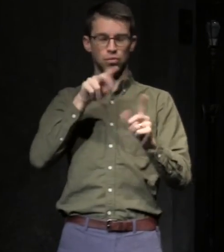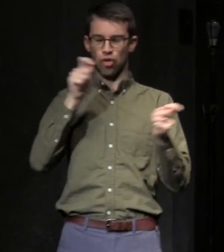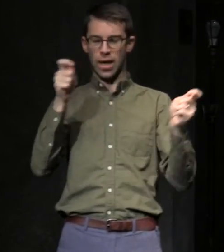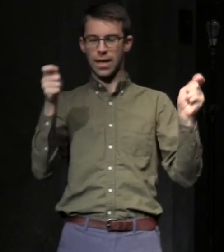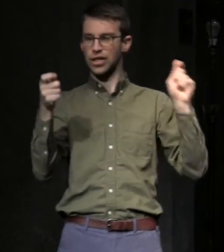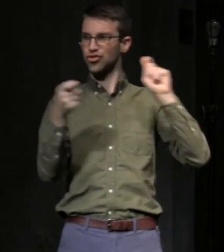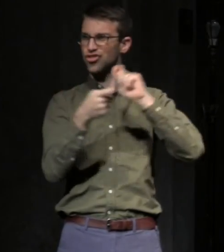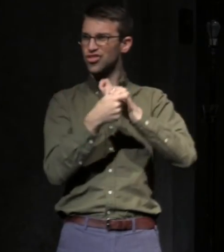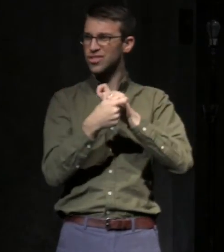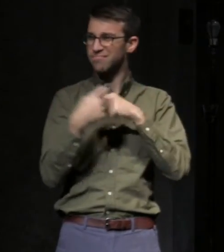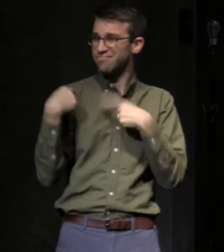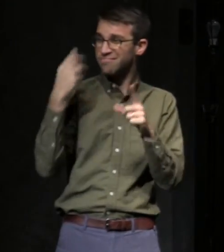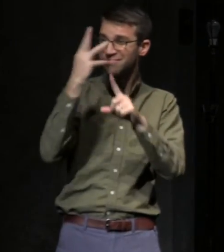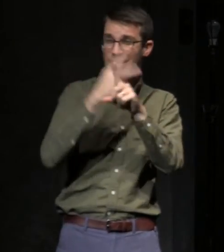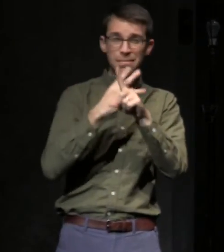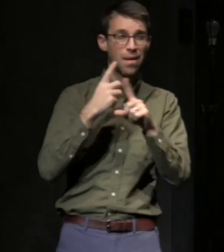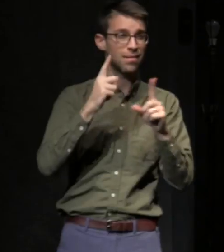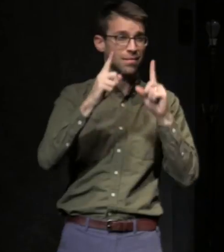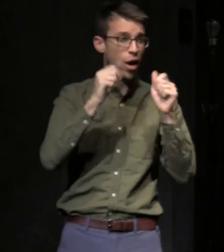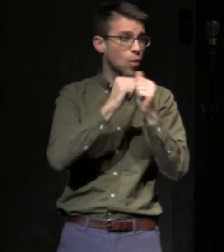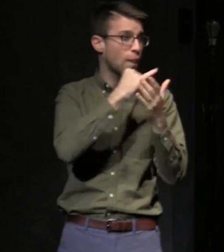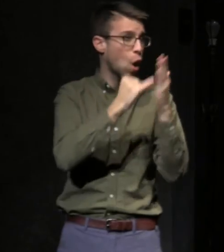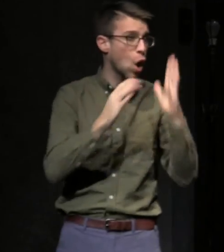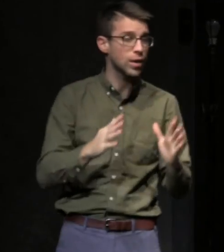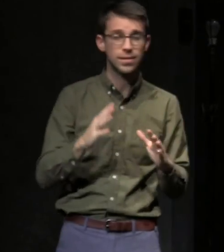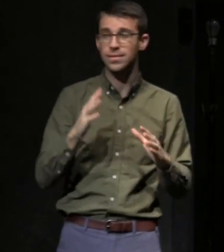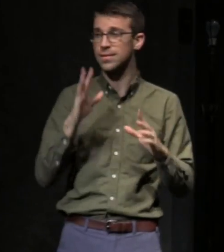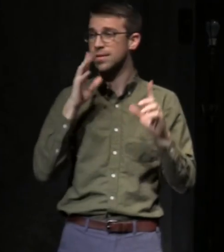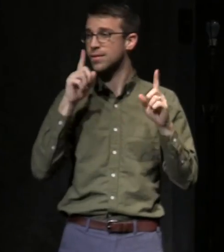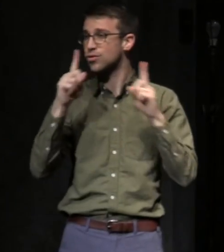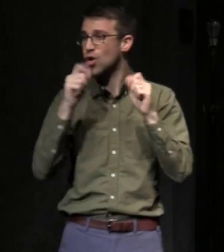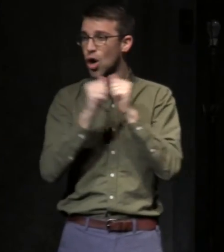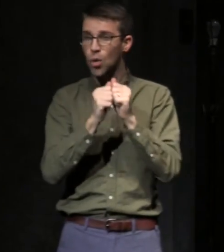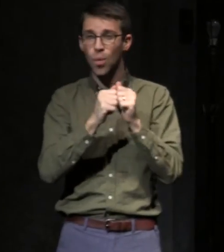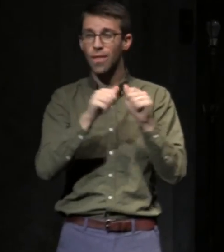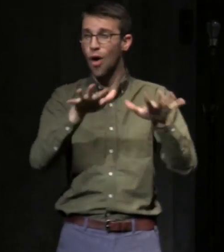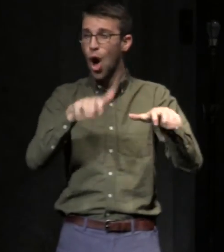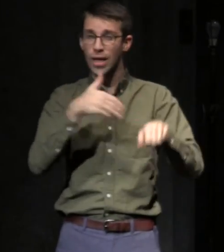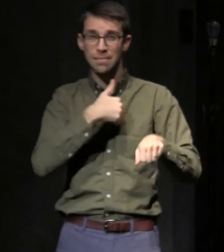talked to so many artists and audience members from communities I never imagined being part